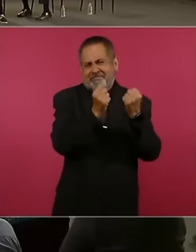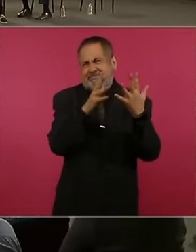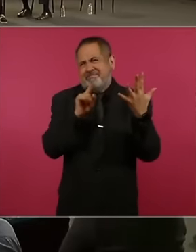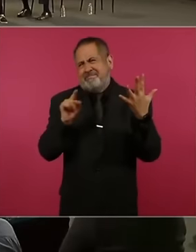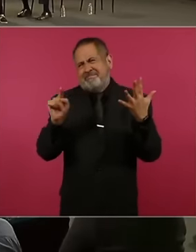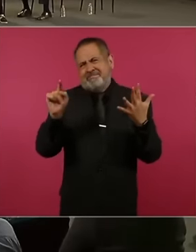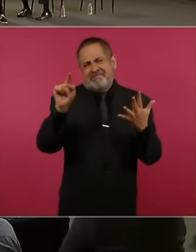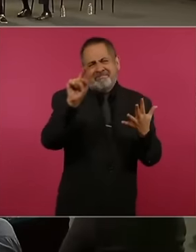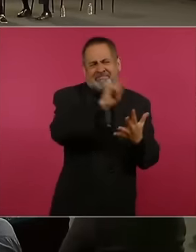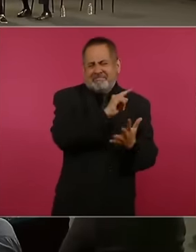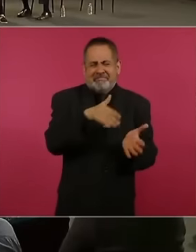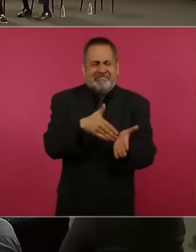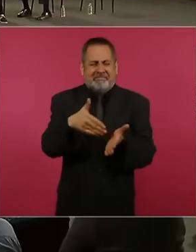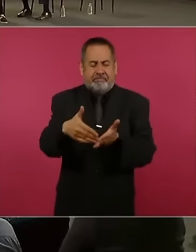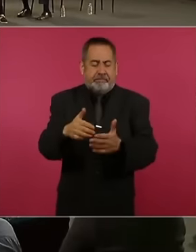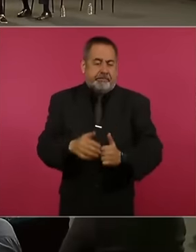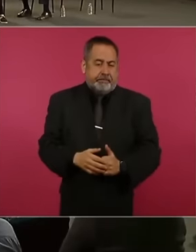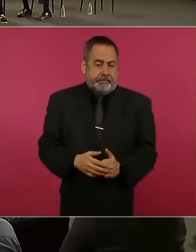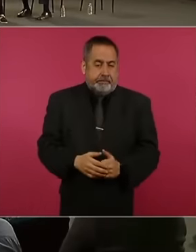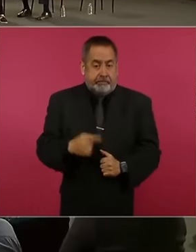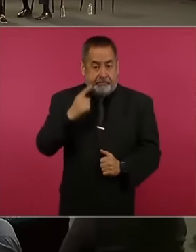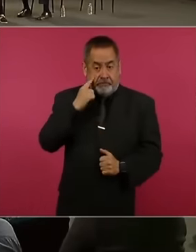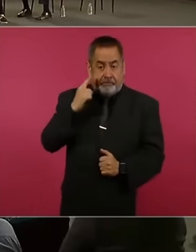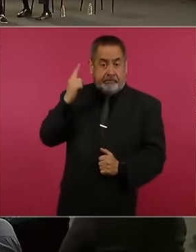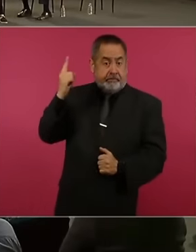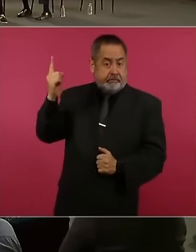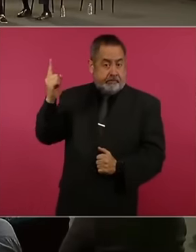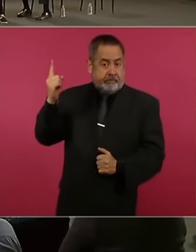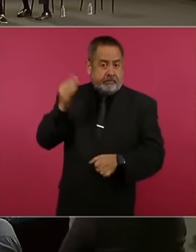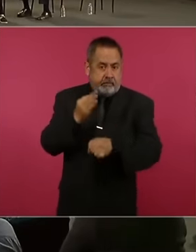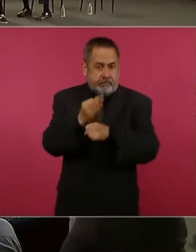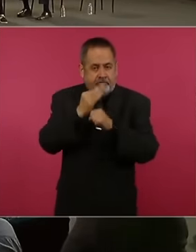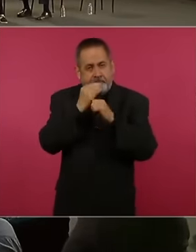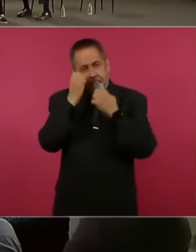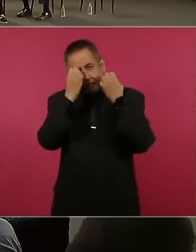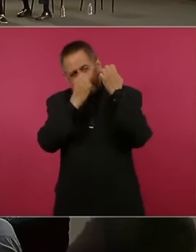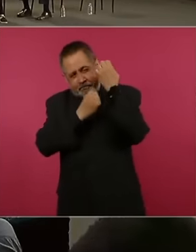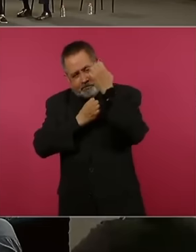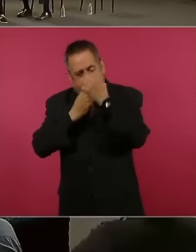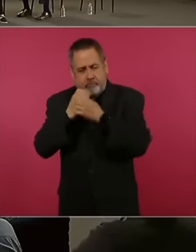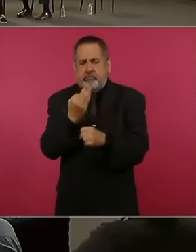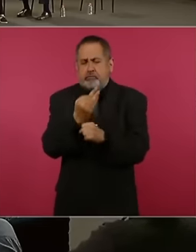this this system is a system that is being analyzed this is an artistic version but it is